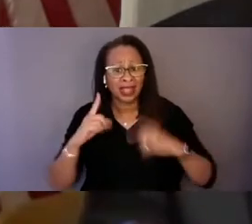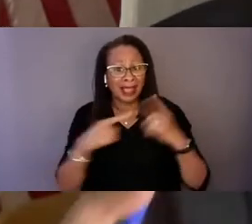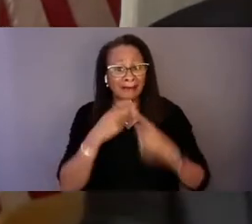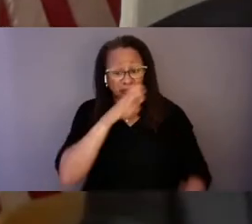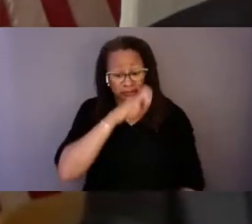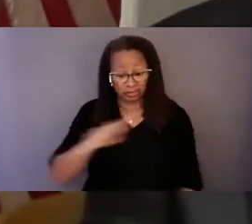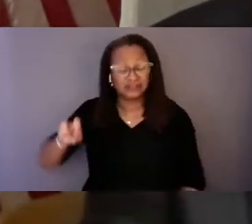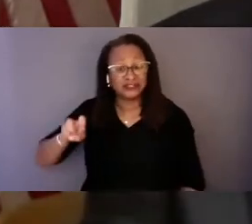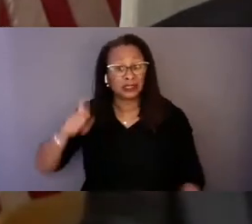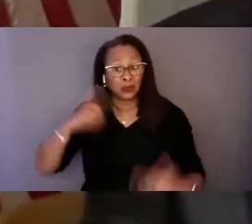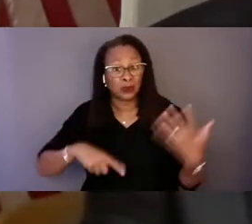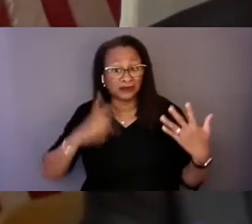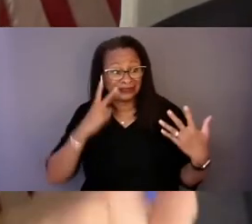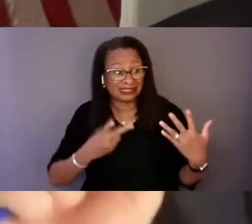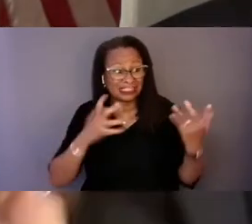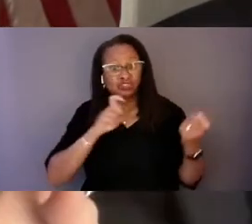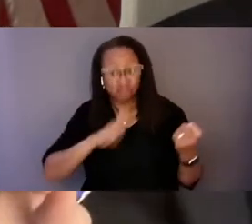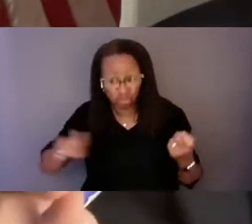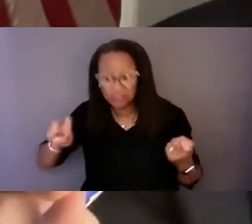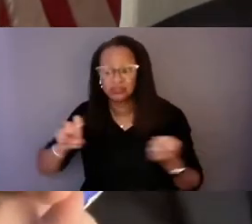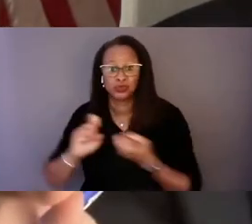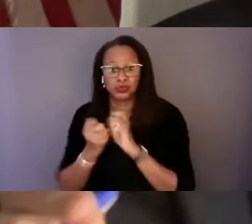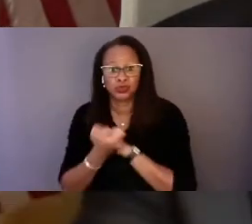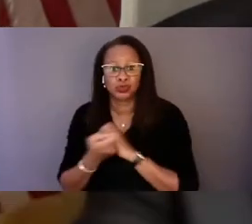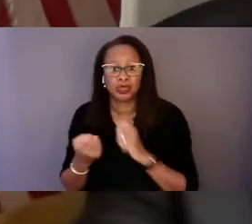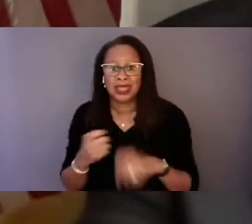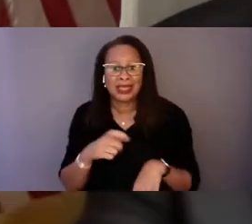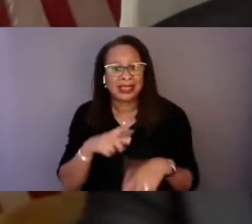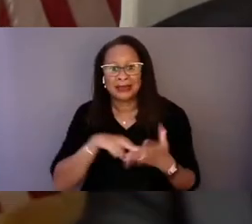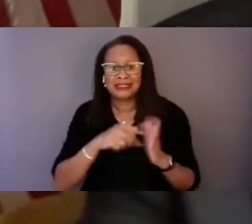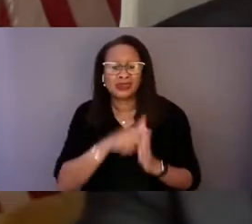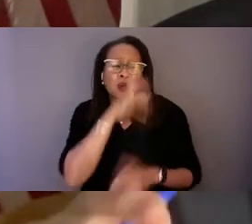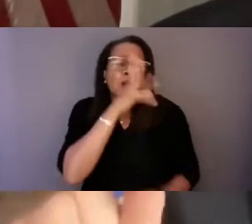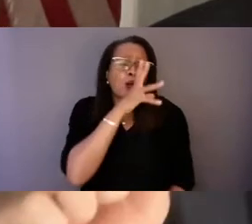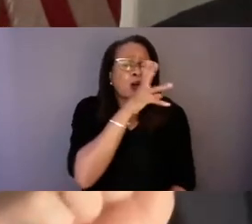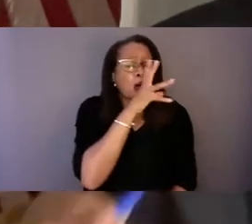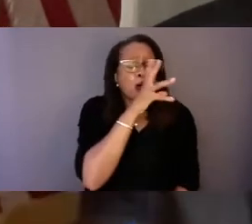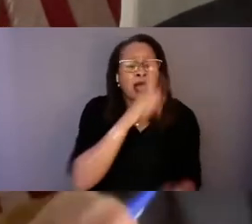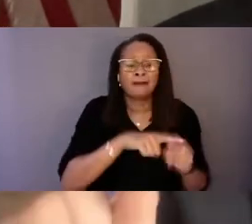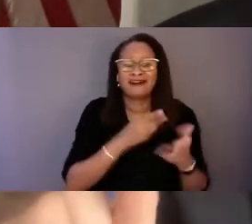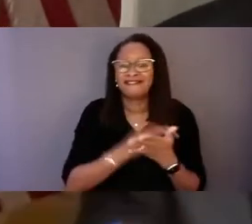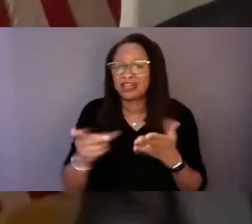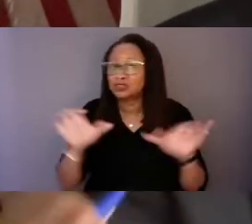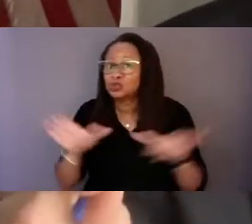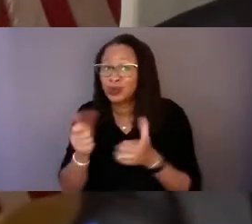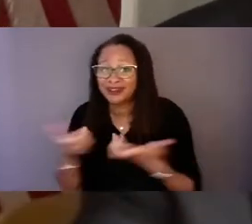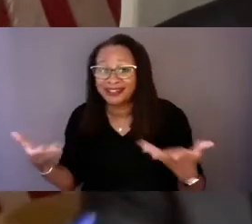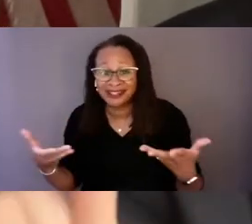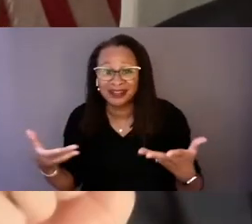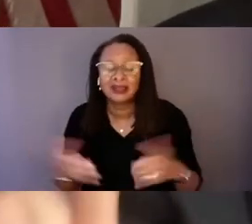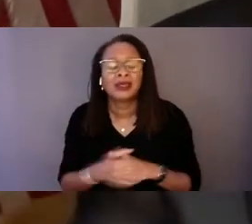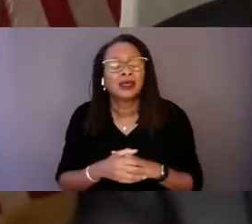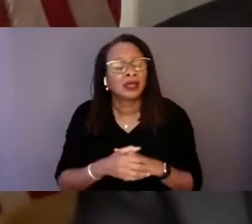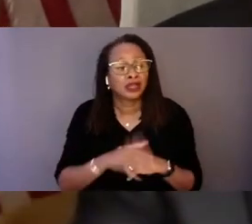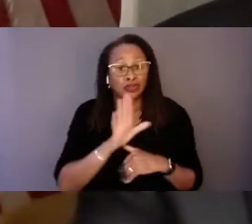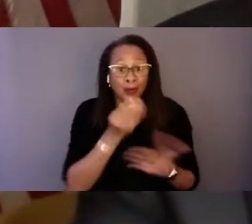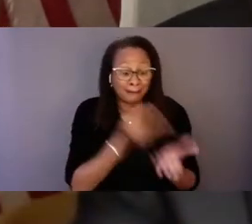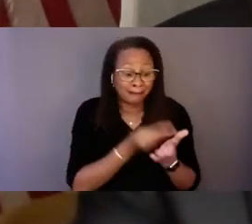and that means don't talk the talk but fail to walk the walk. Put your money where your mouth is.